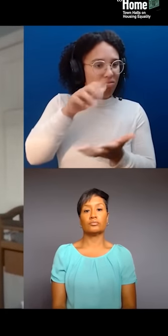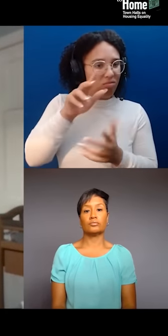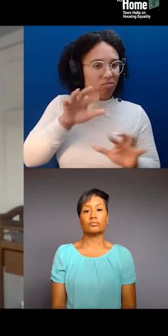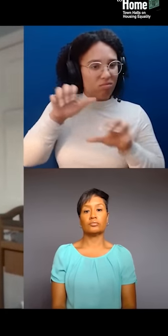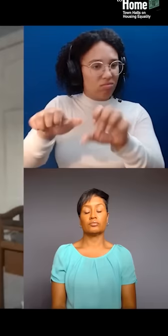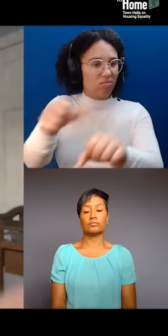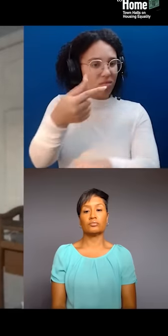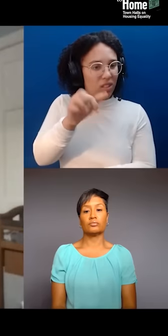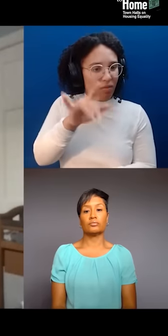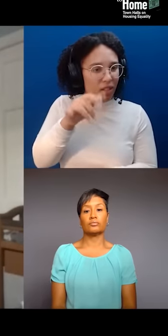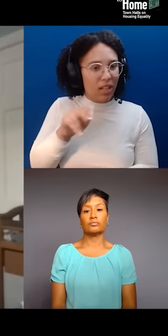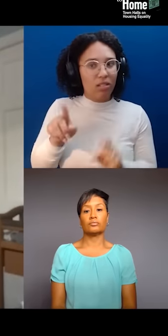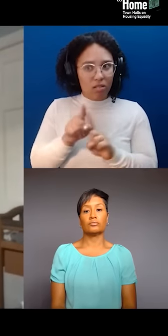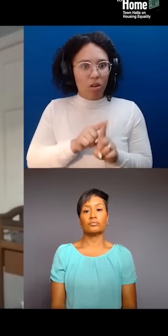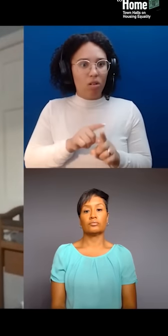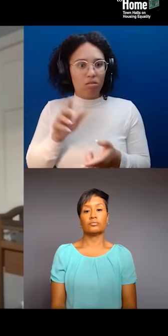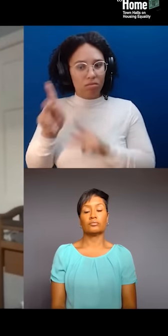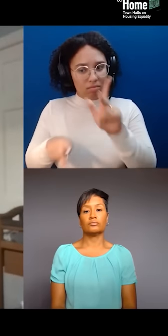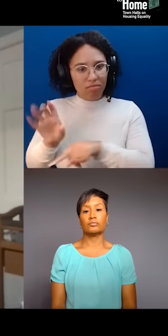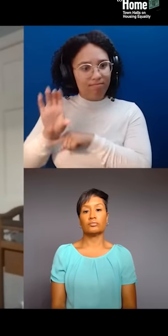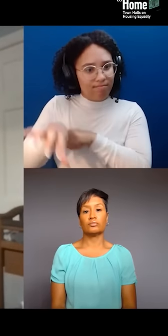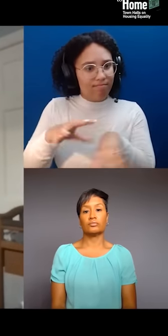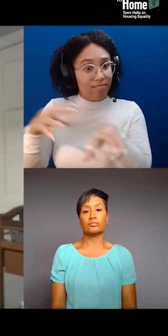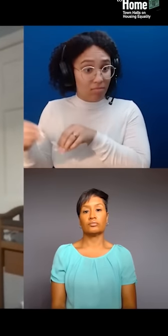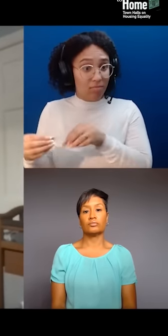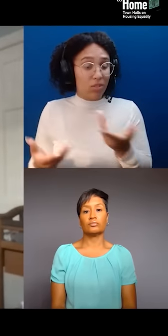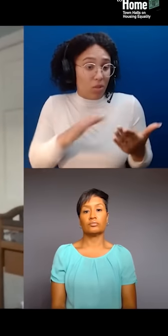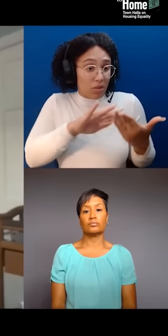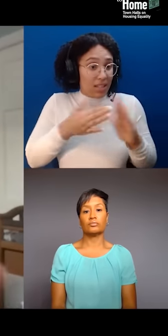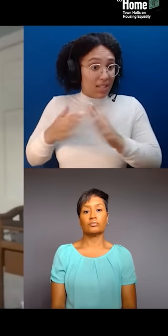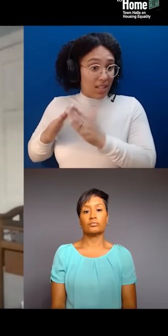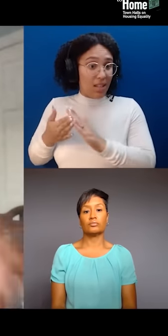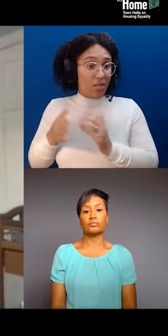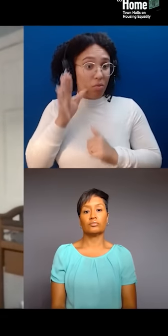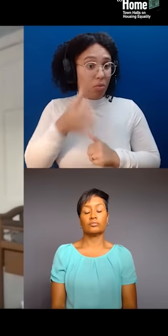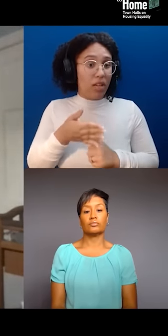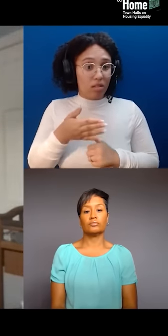the city, take New York City for example, is gonna put upwards of $10 billion to build these jails. That's just for Chinatown.